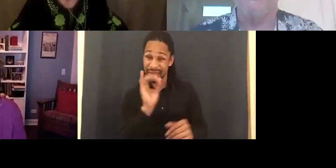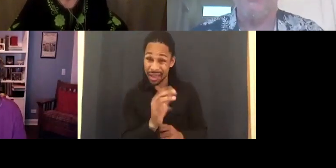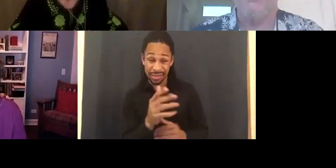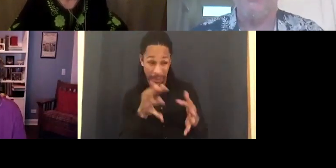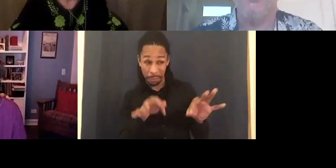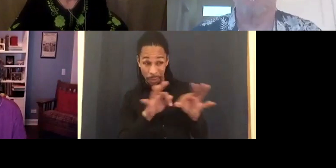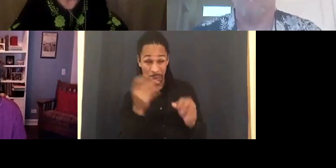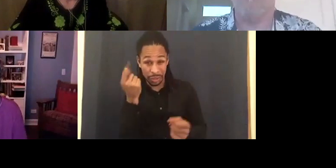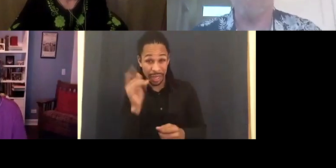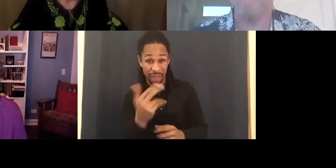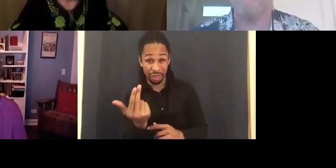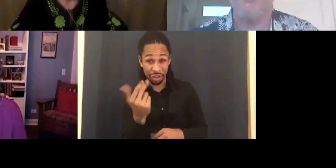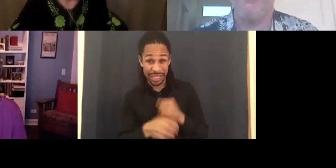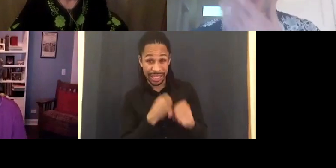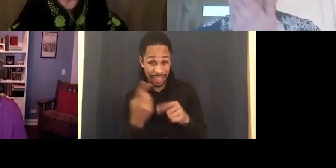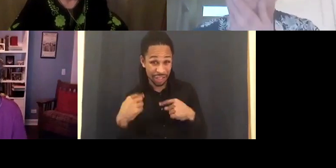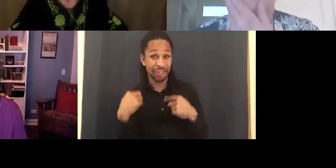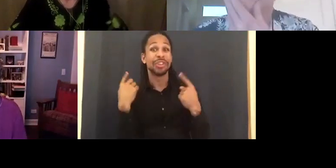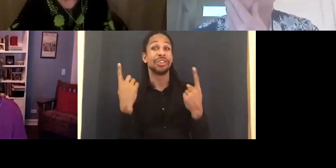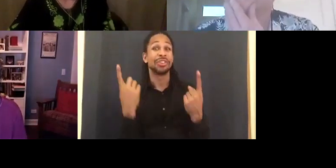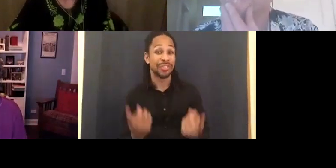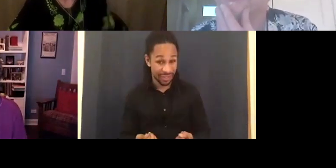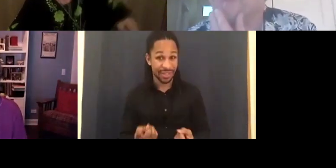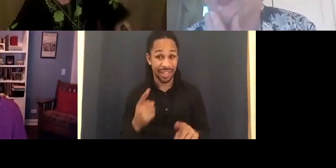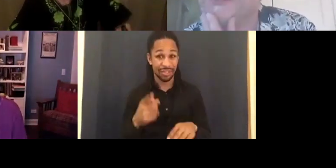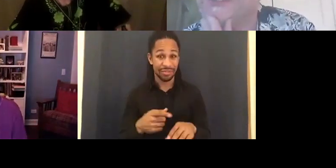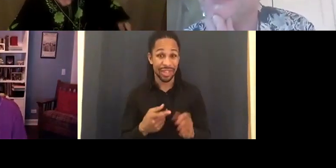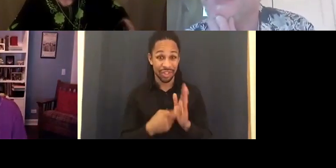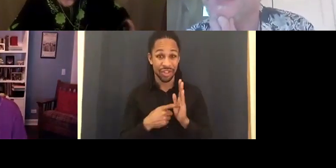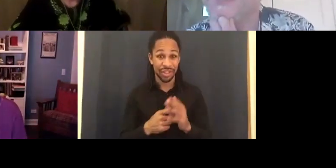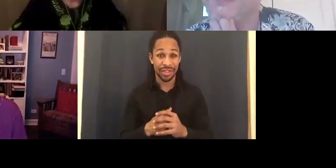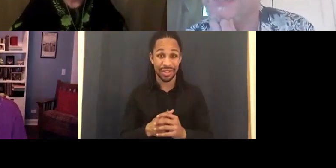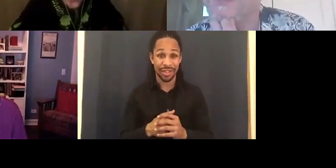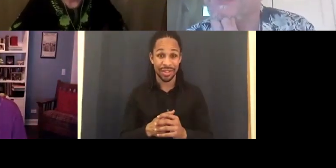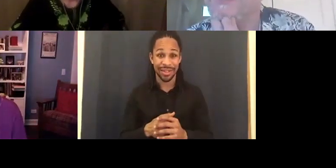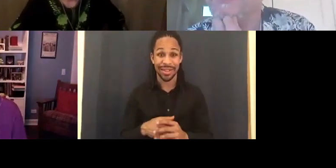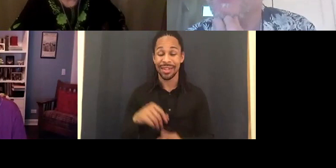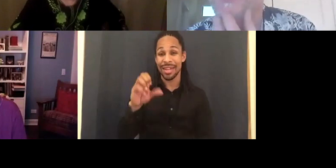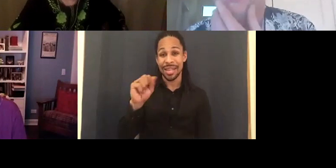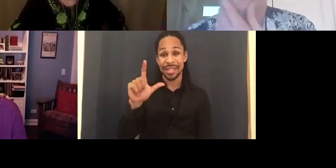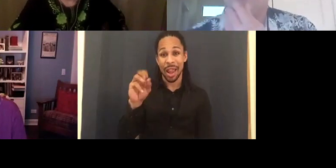What would you say -- pardon? SALOME CHASNOFF: Should I be embarrassed to admit it? LAWRENCE CARTER LONG: No.